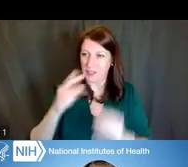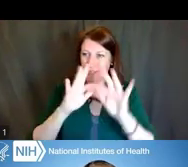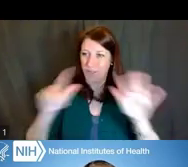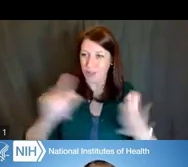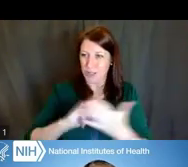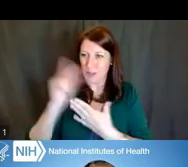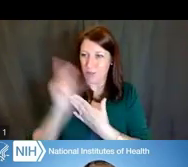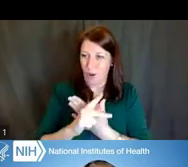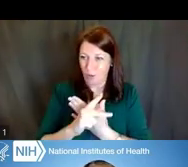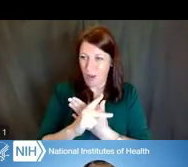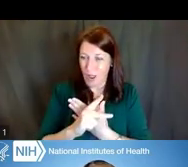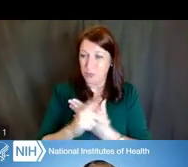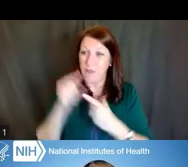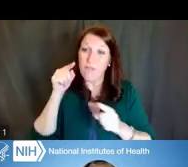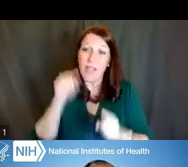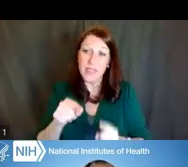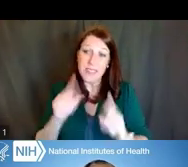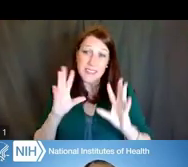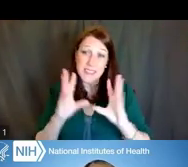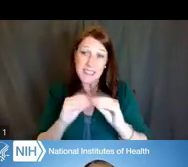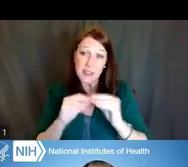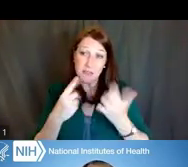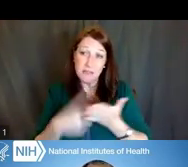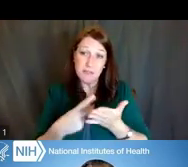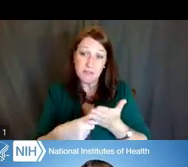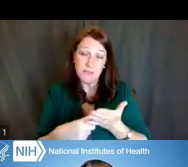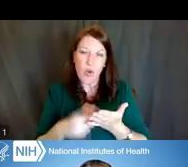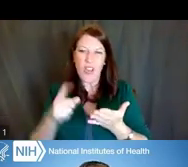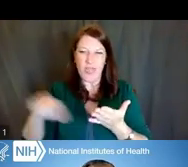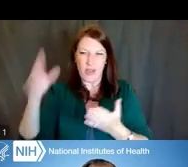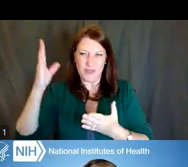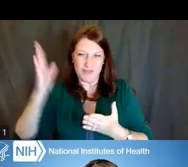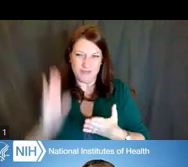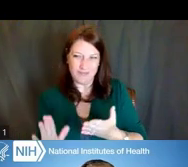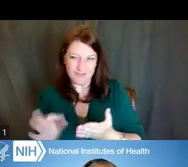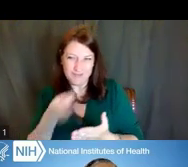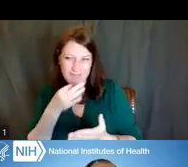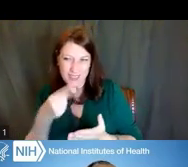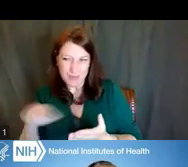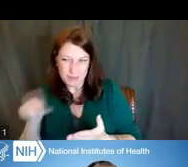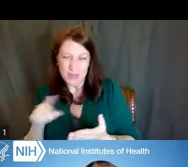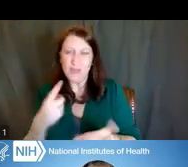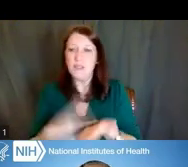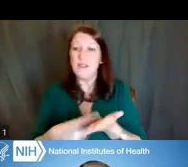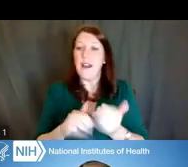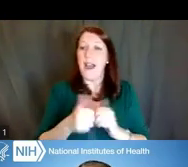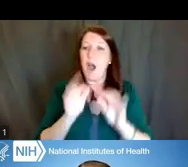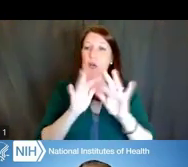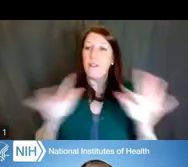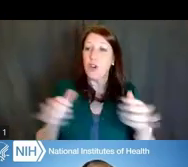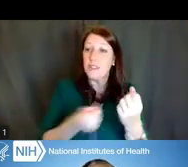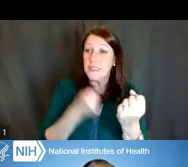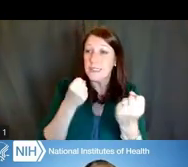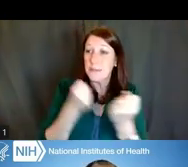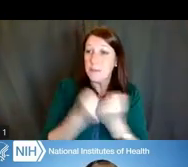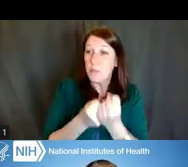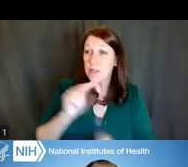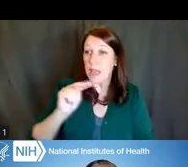So during this session, they will discuss, our experts will discuss how diversity supports the NIH mission,